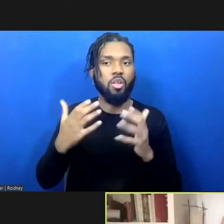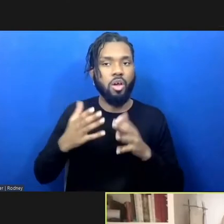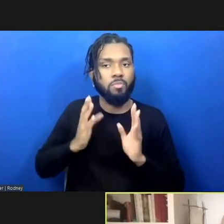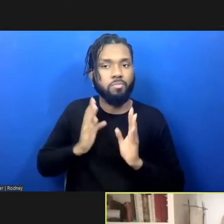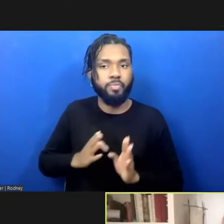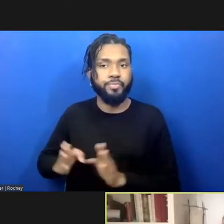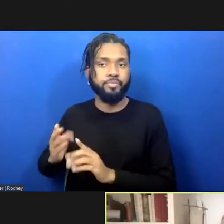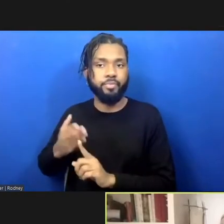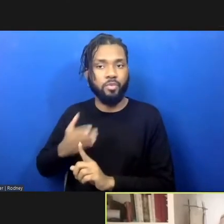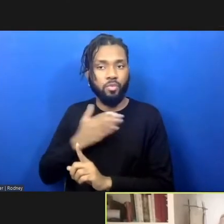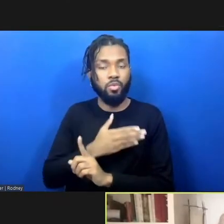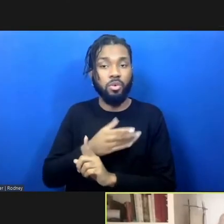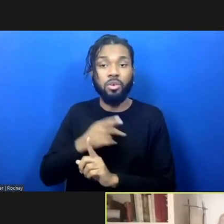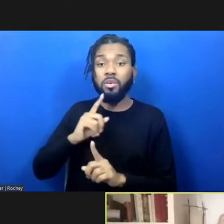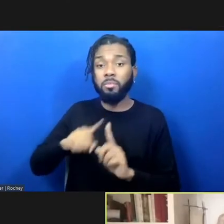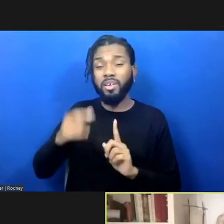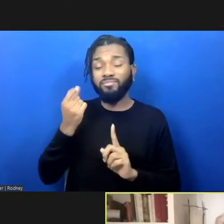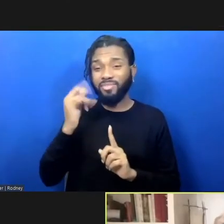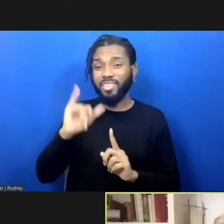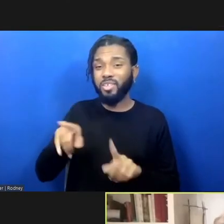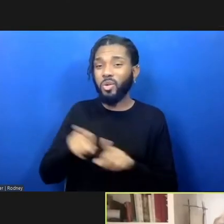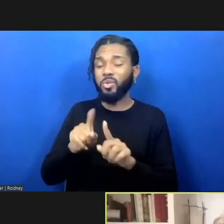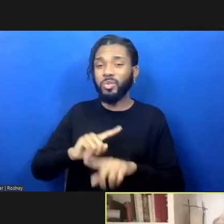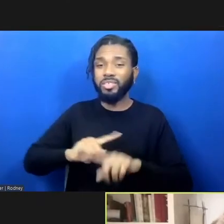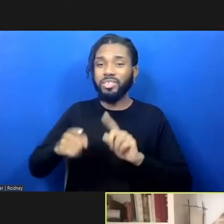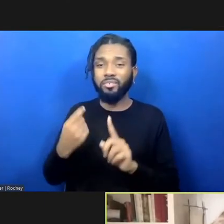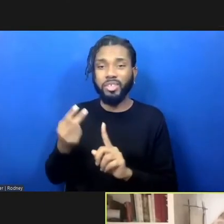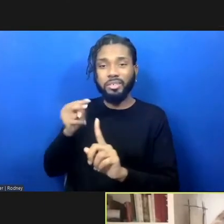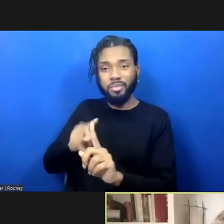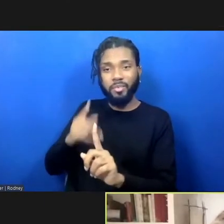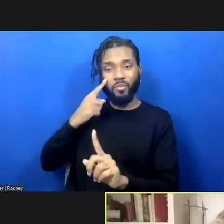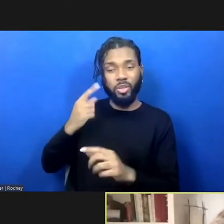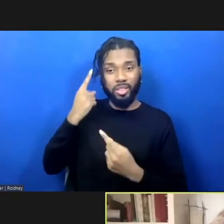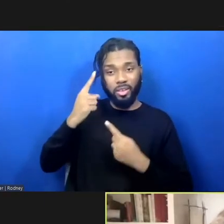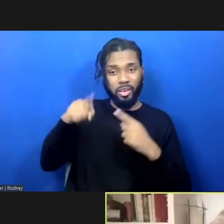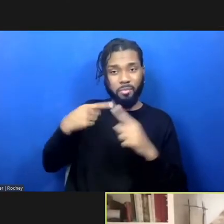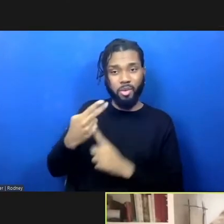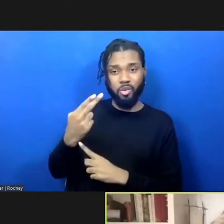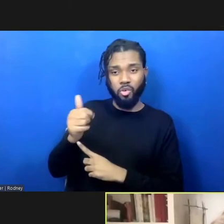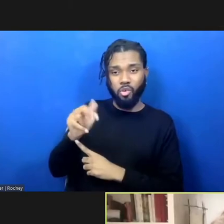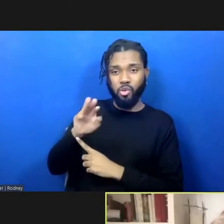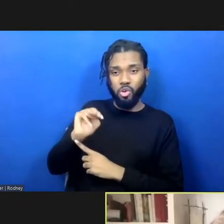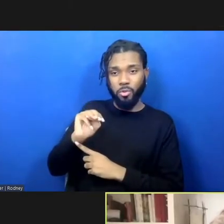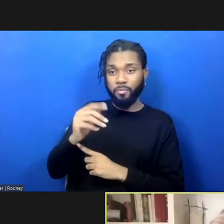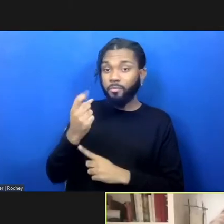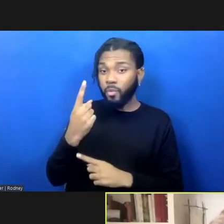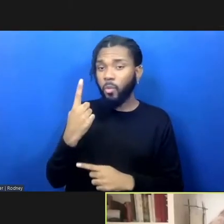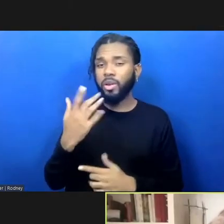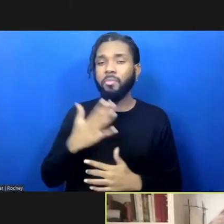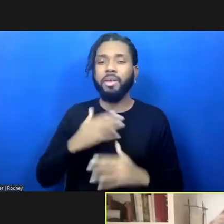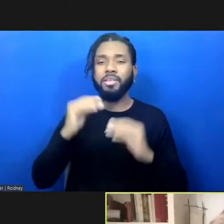fundamentally a very different way of thinking about harm. One of my teachers in restorative justice is a man by the name of Howard